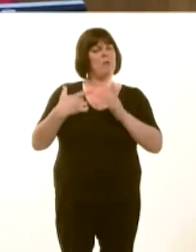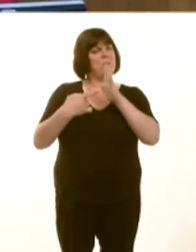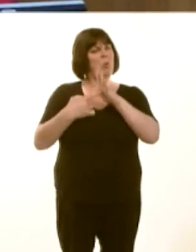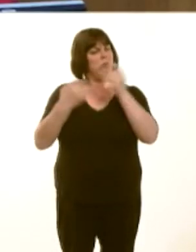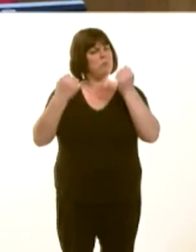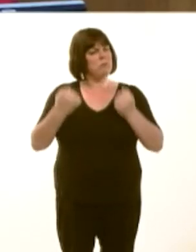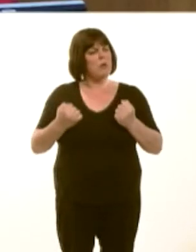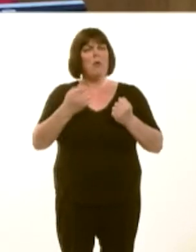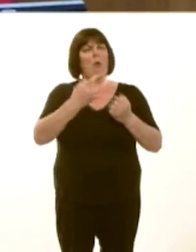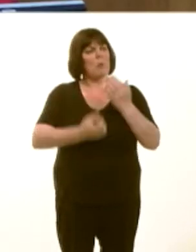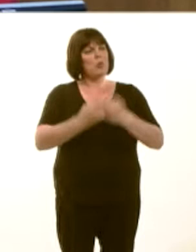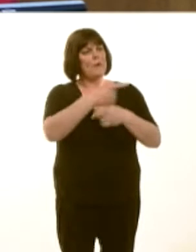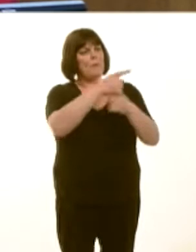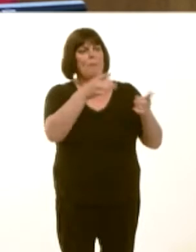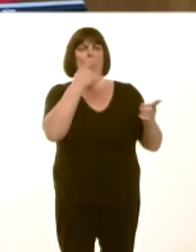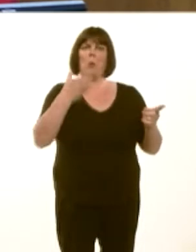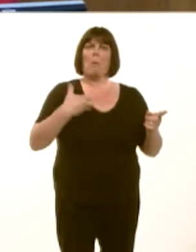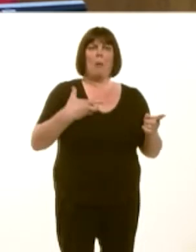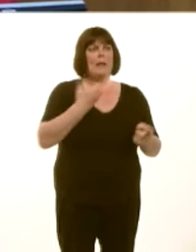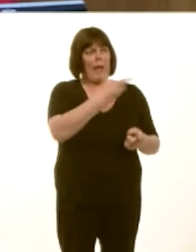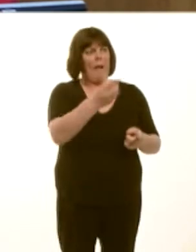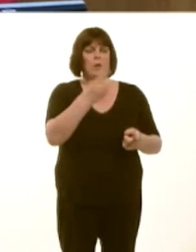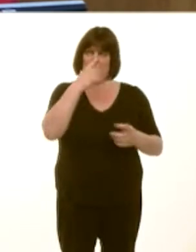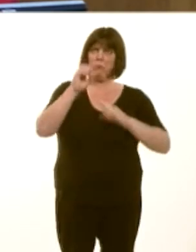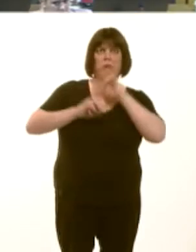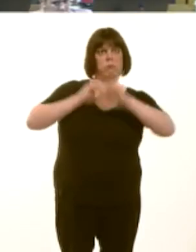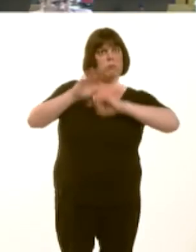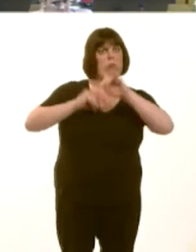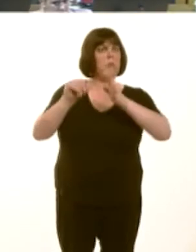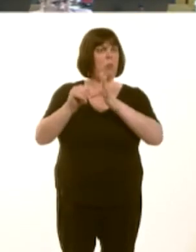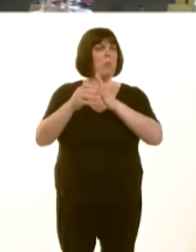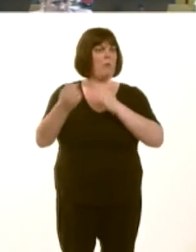cwynion yna wedi eu datrys cyn gynted ag sydd yn bosib. Nick Ramsay: 3.